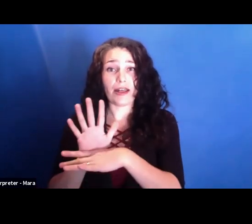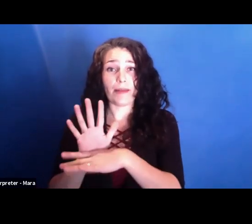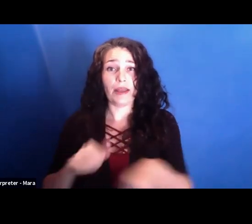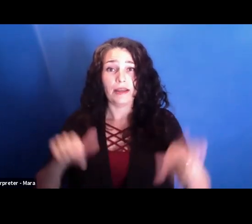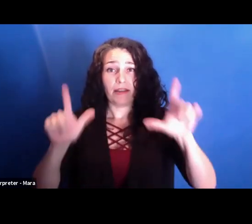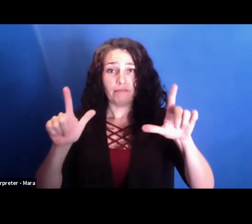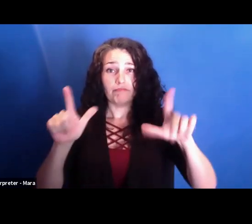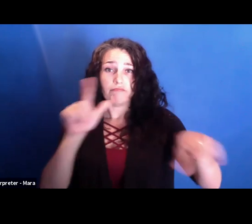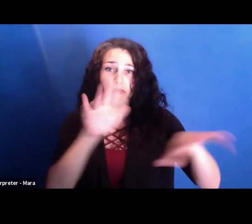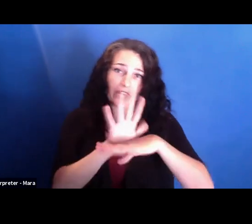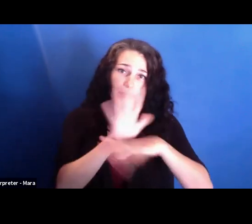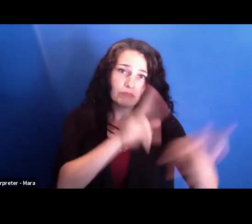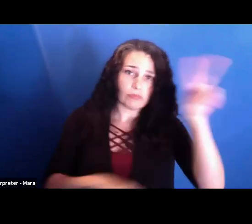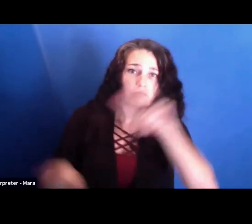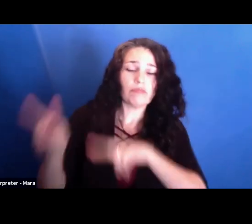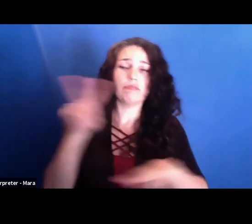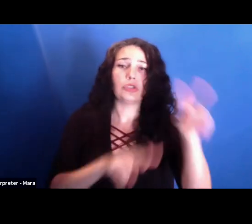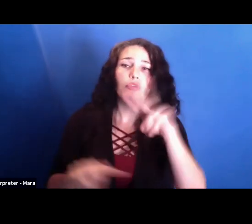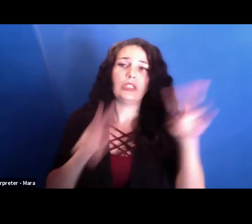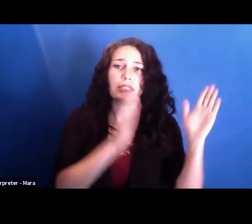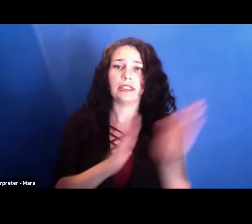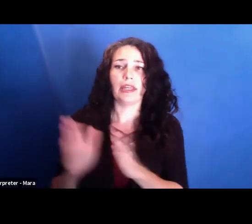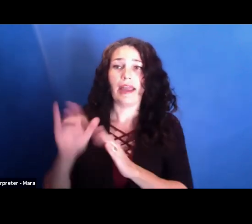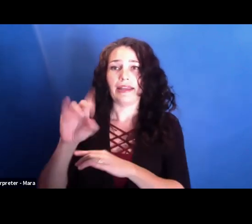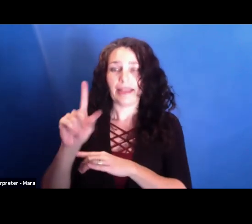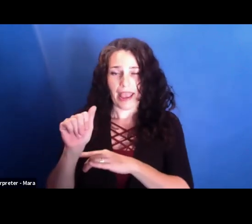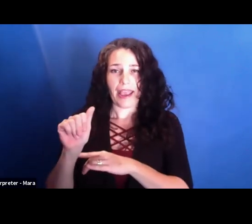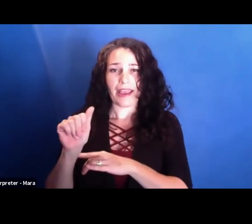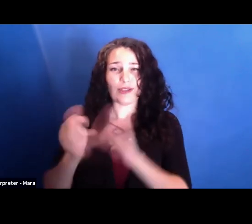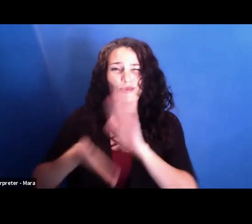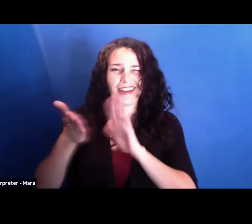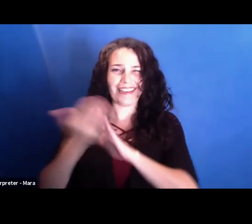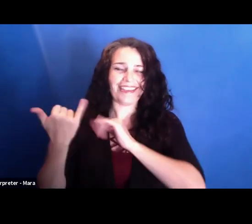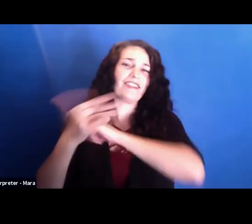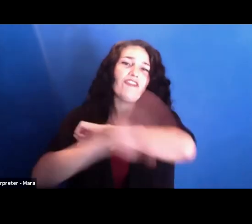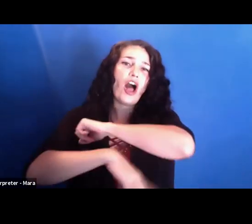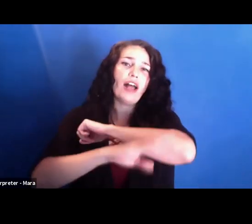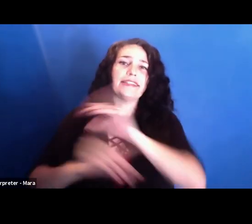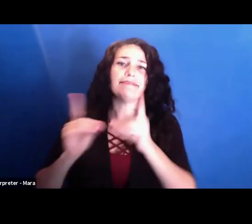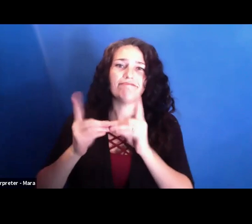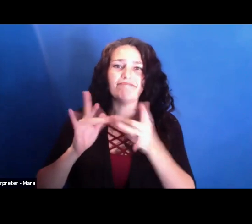that the IDA is running this fall digitally. So thank you all for making this conversion